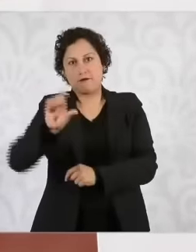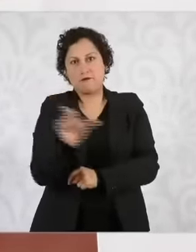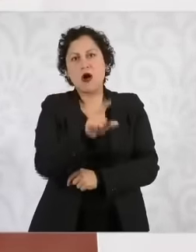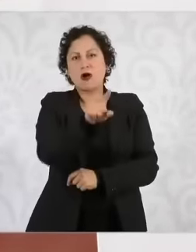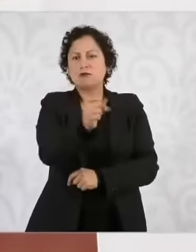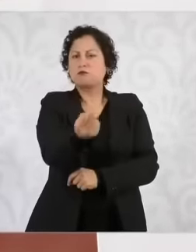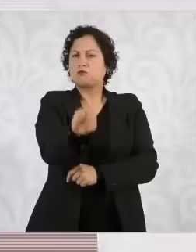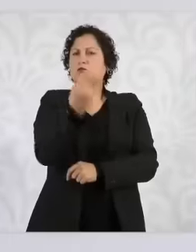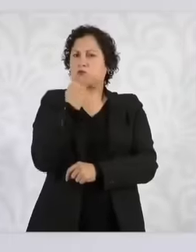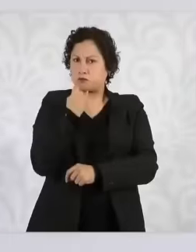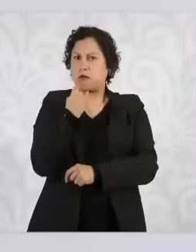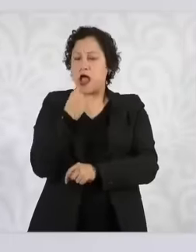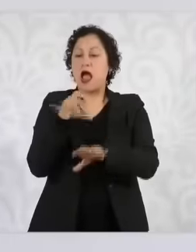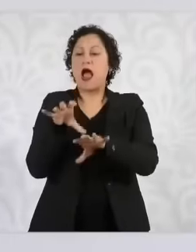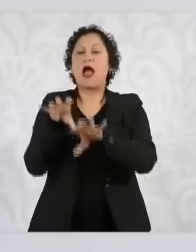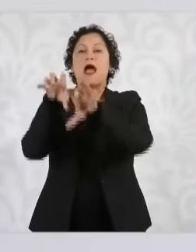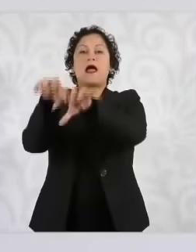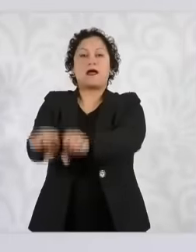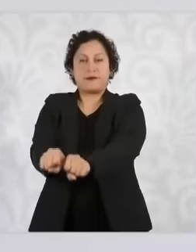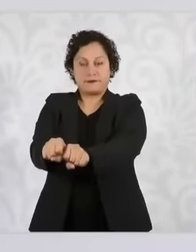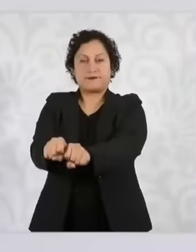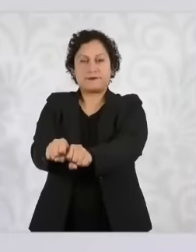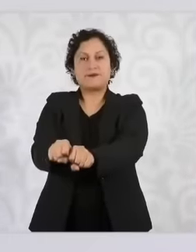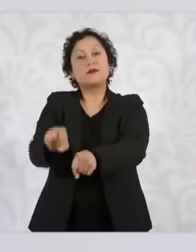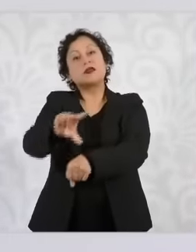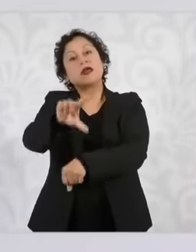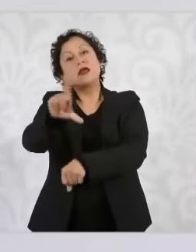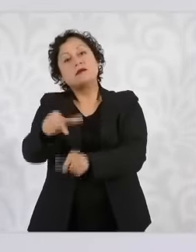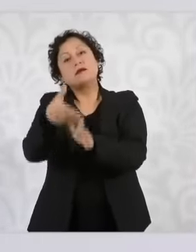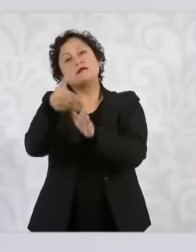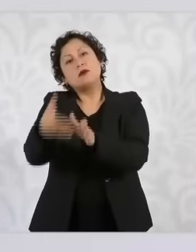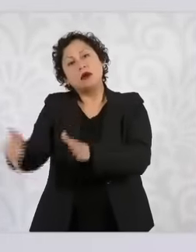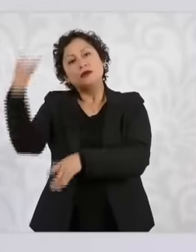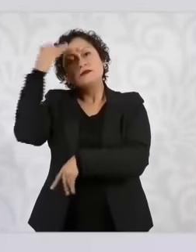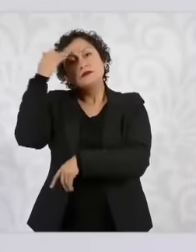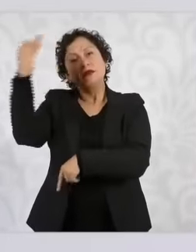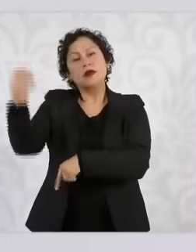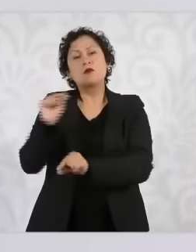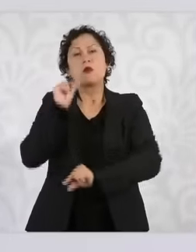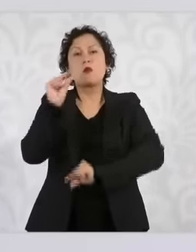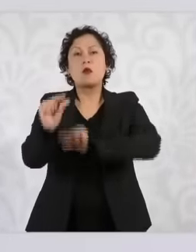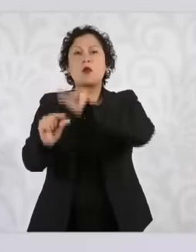and then we were recovering a good part of the third section of the